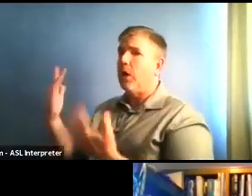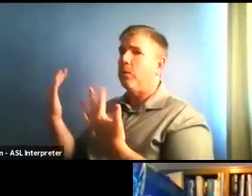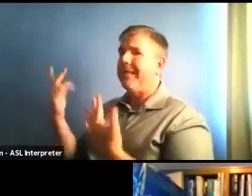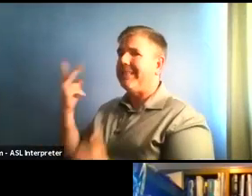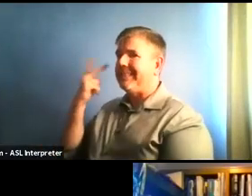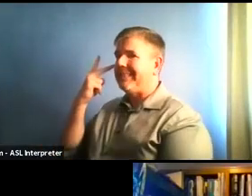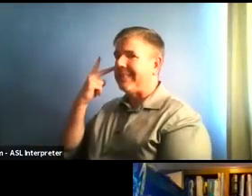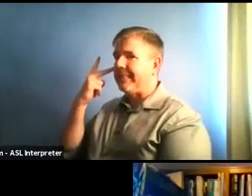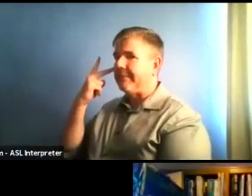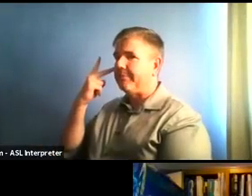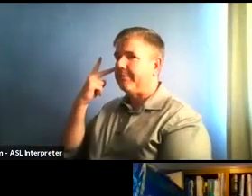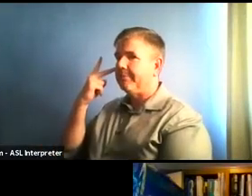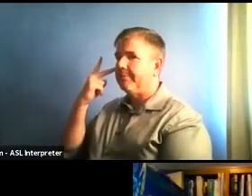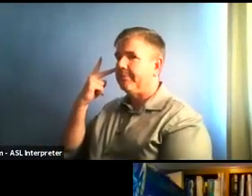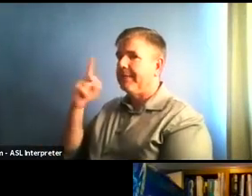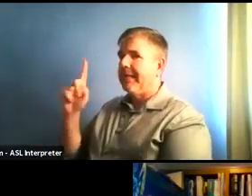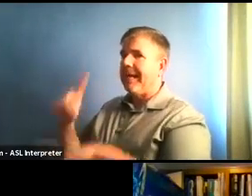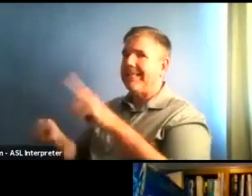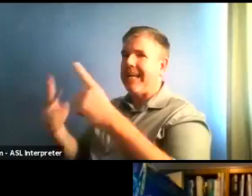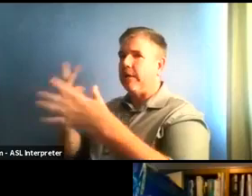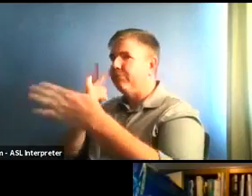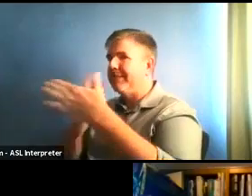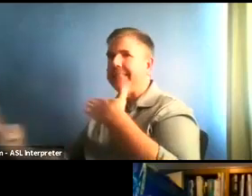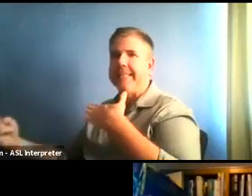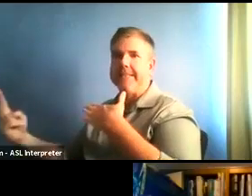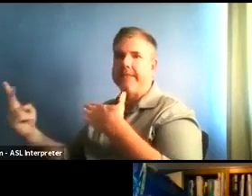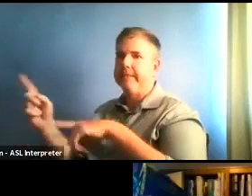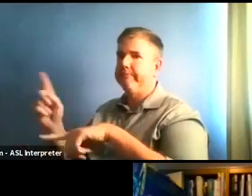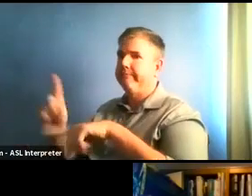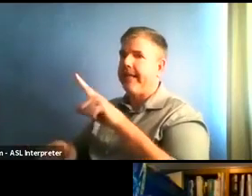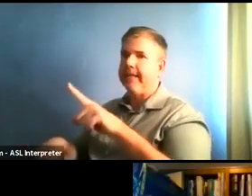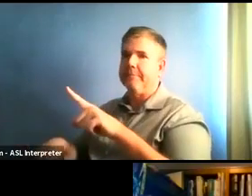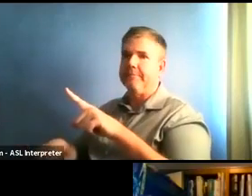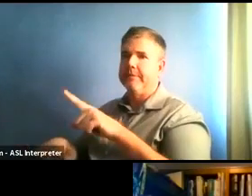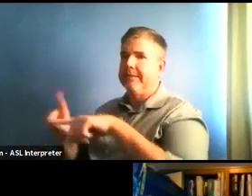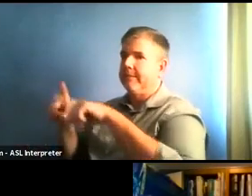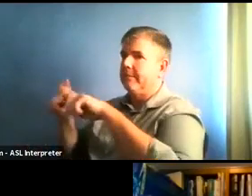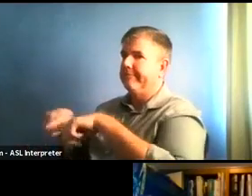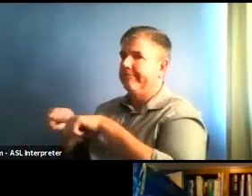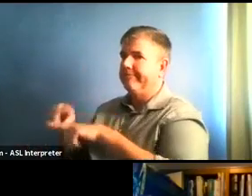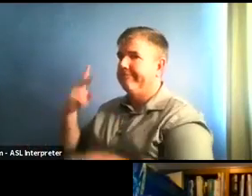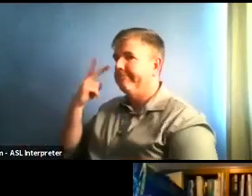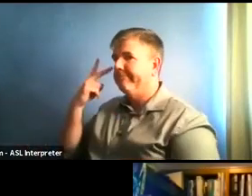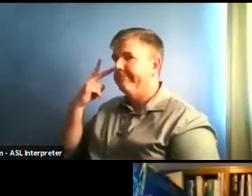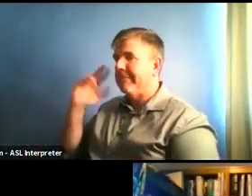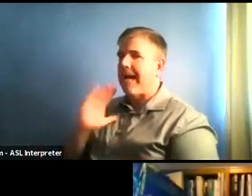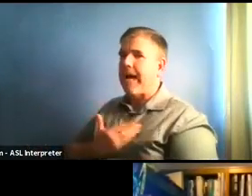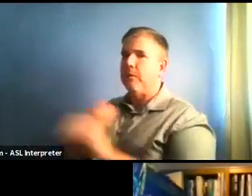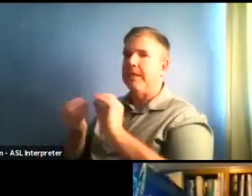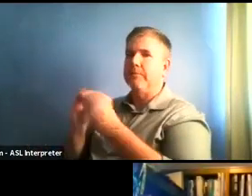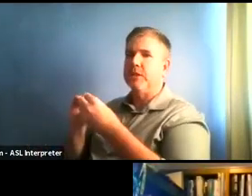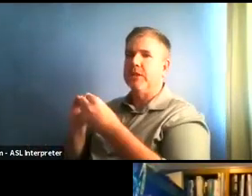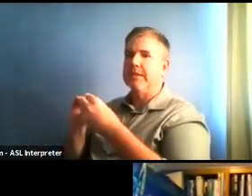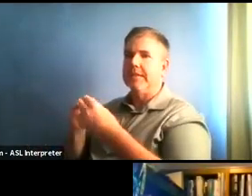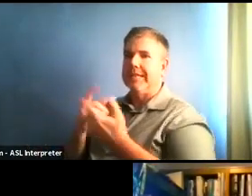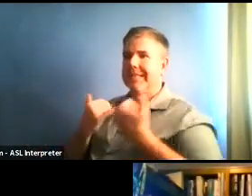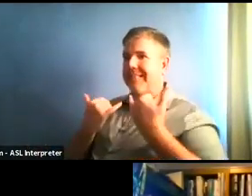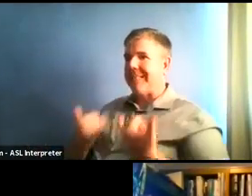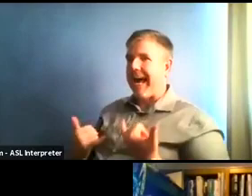when the number of cases we see every day from here to next Monday, we already have a couple of days that we can count.